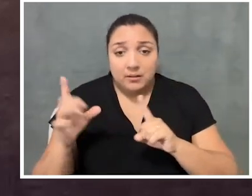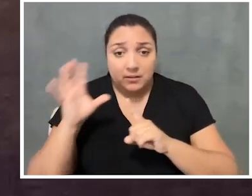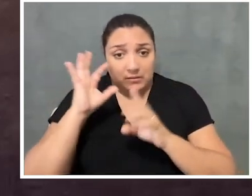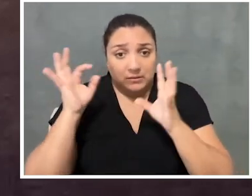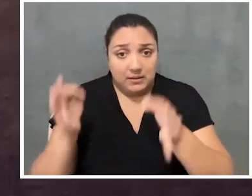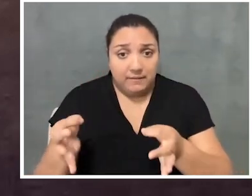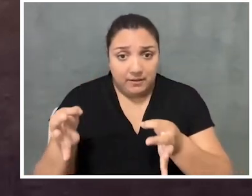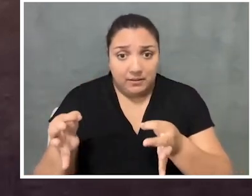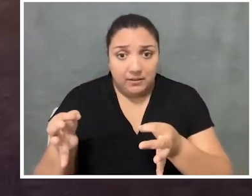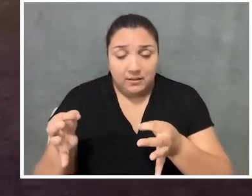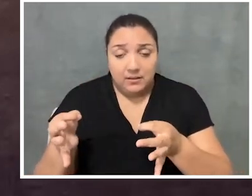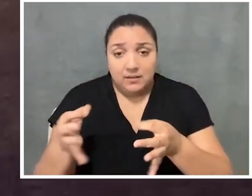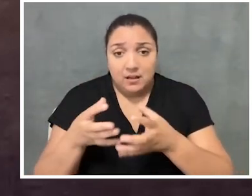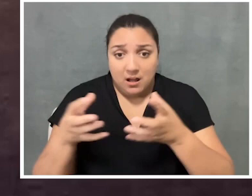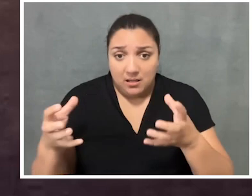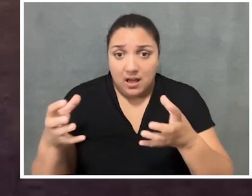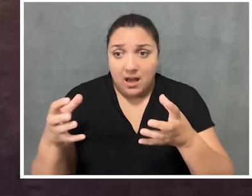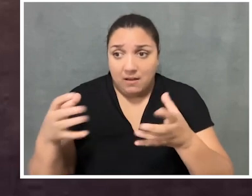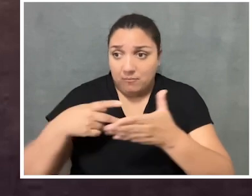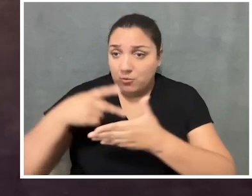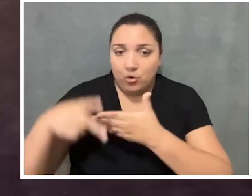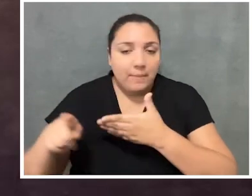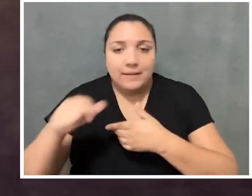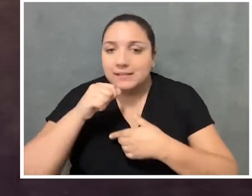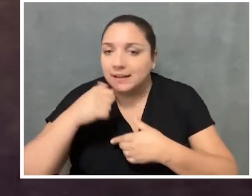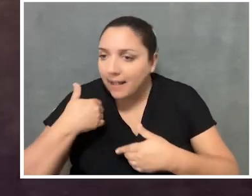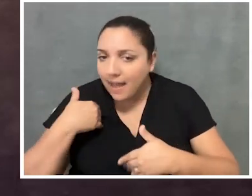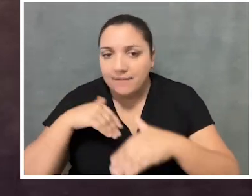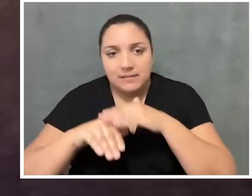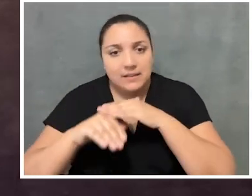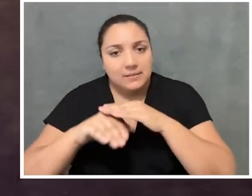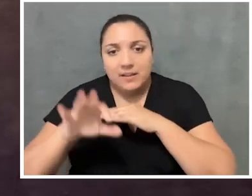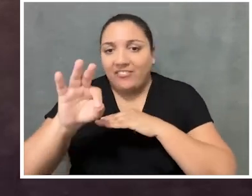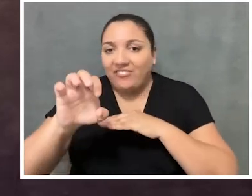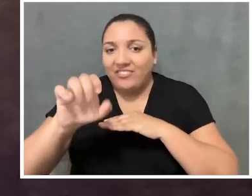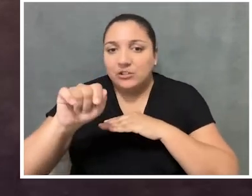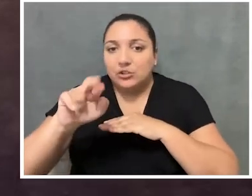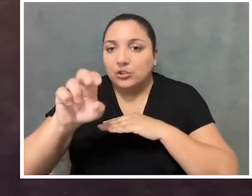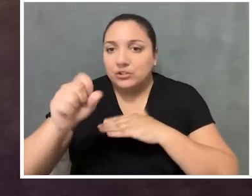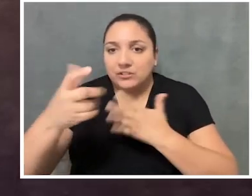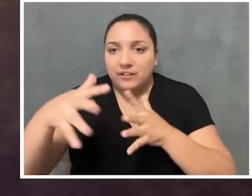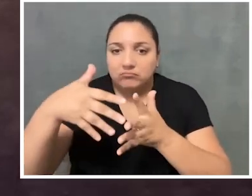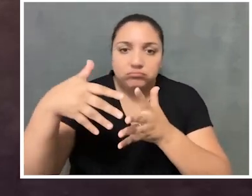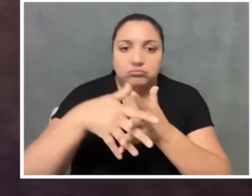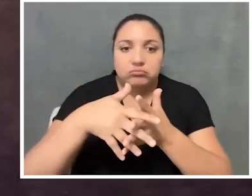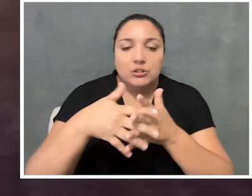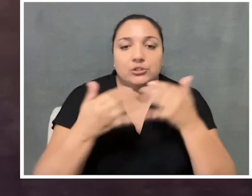but there was definitely a lot of platforms that didn't have accessibility features built in.